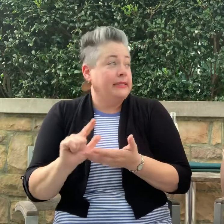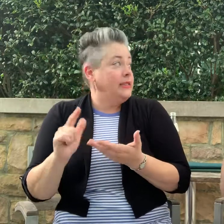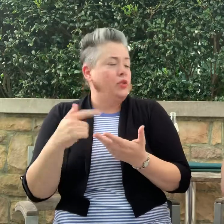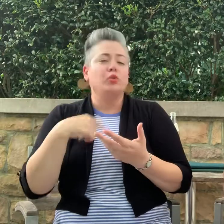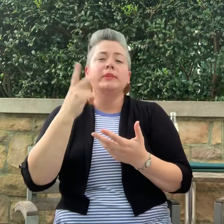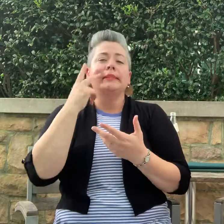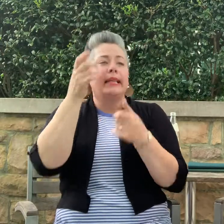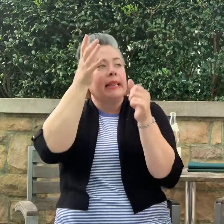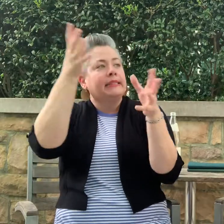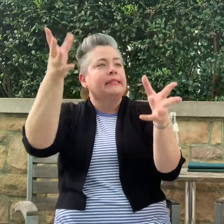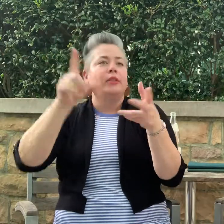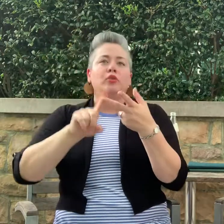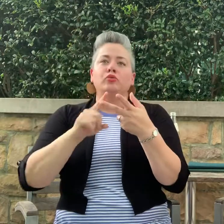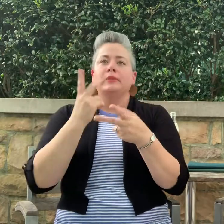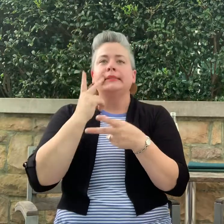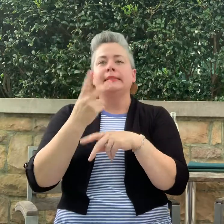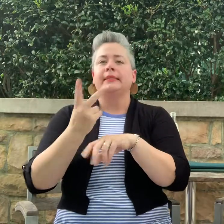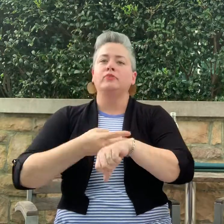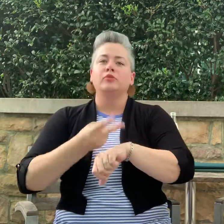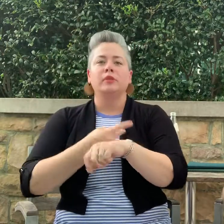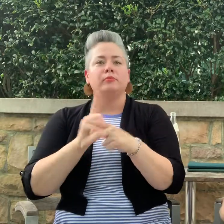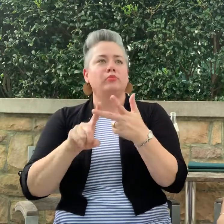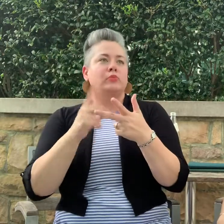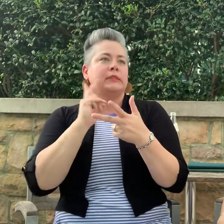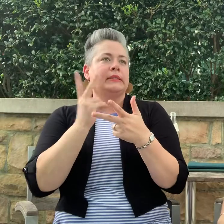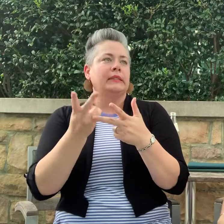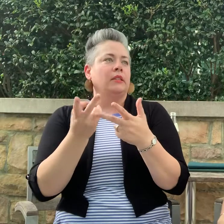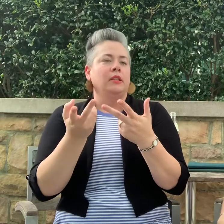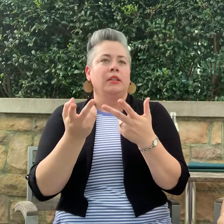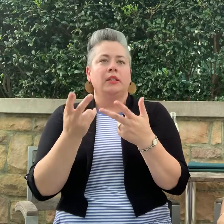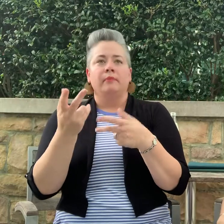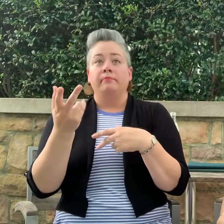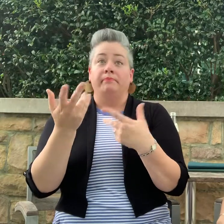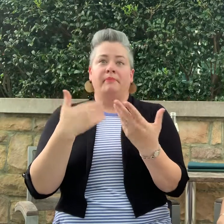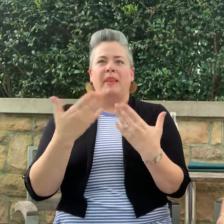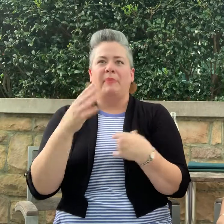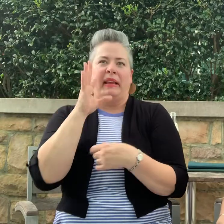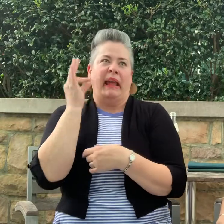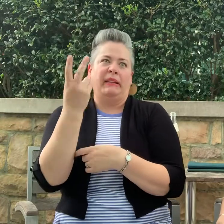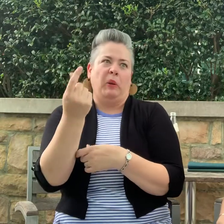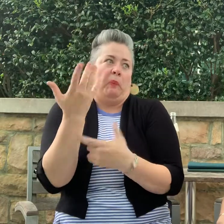There were deer, sheep, maybe cats and dogs.